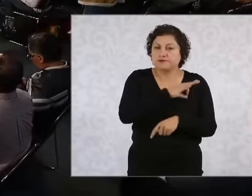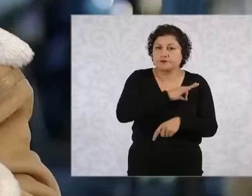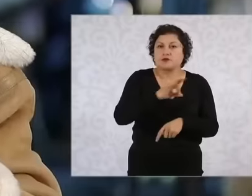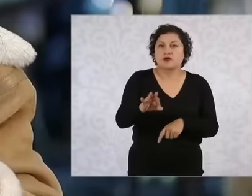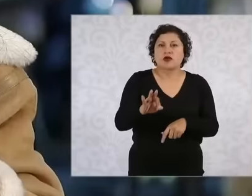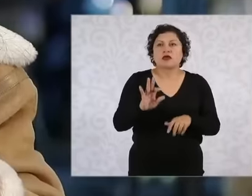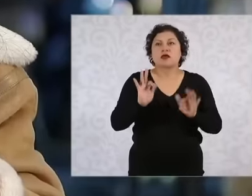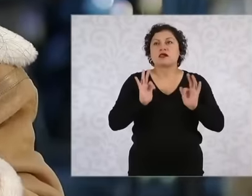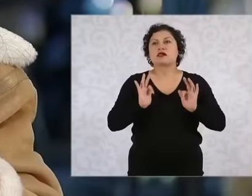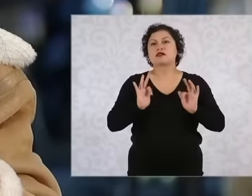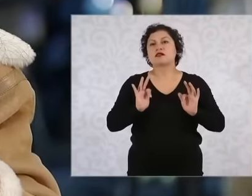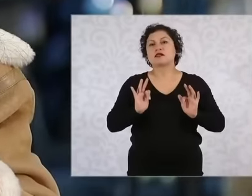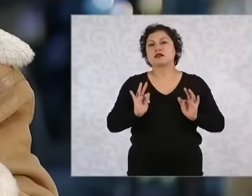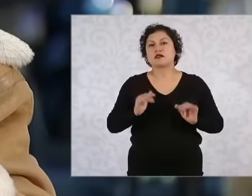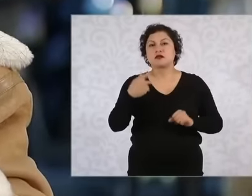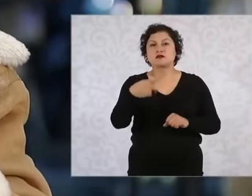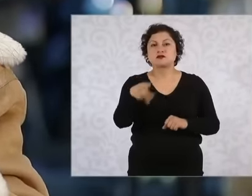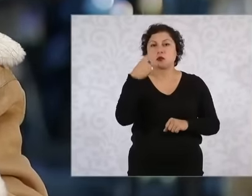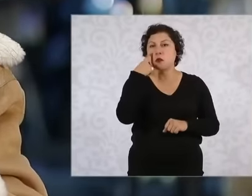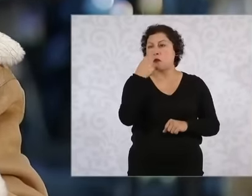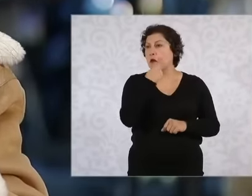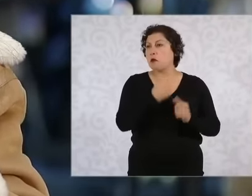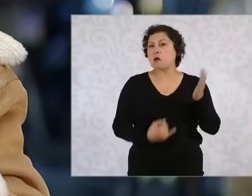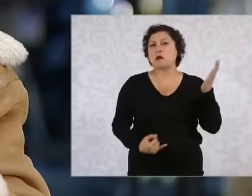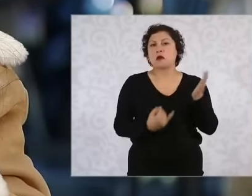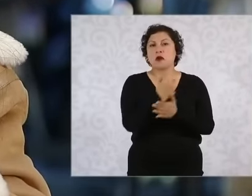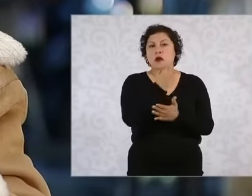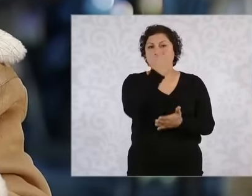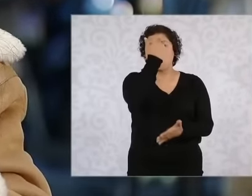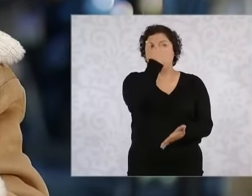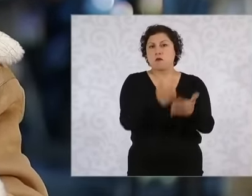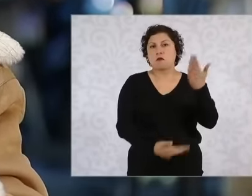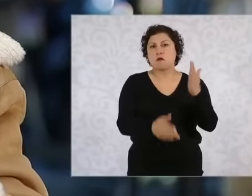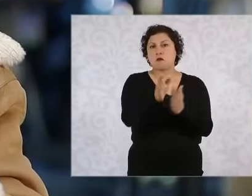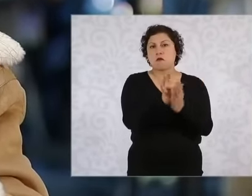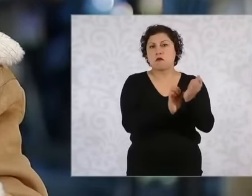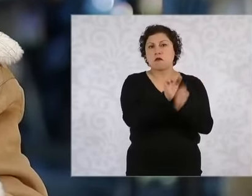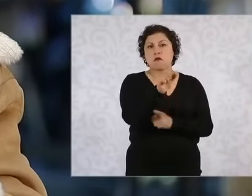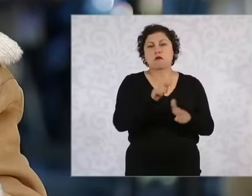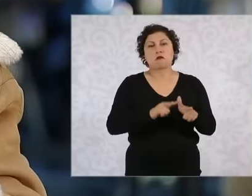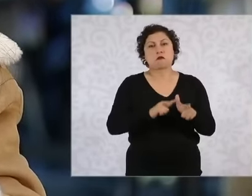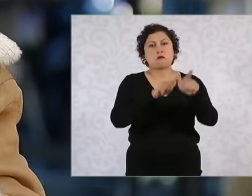making these decisions that violate the Constitution and also violations of other